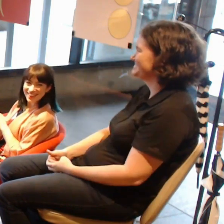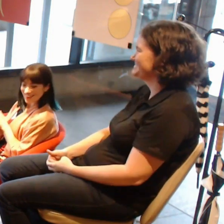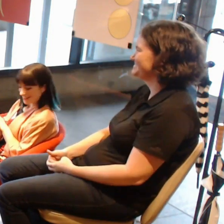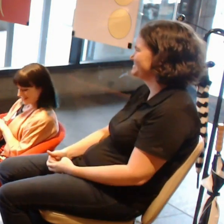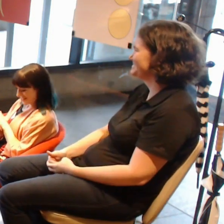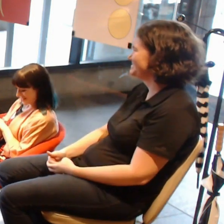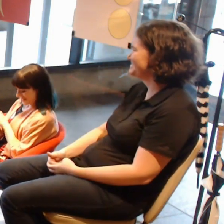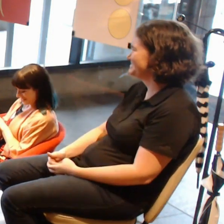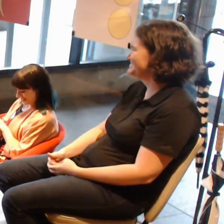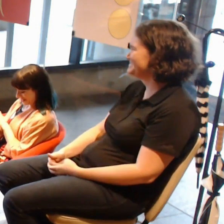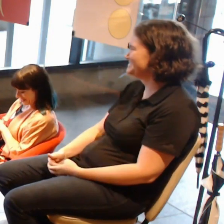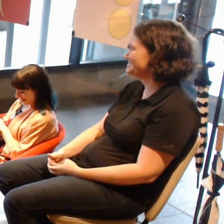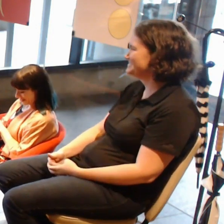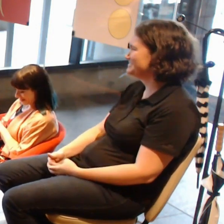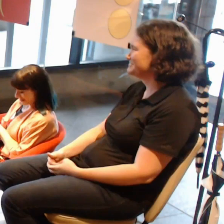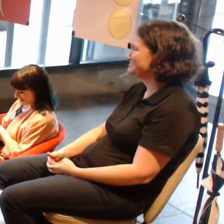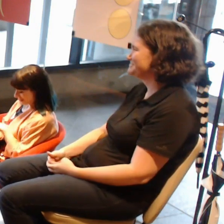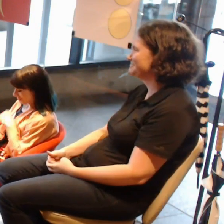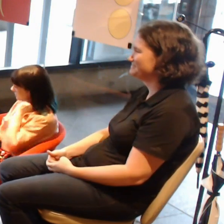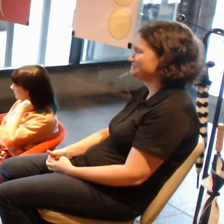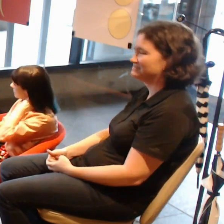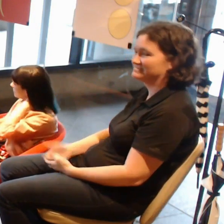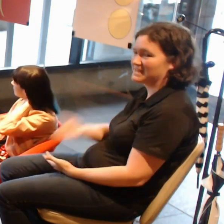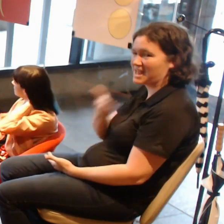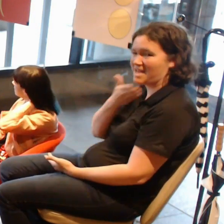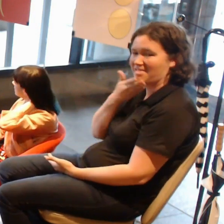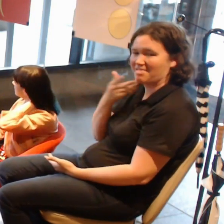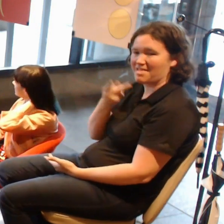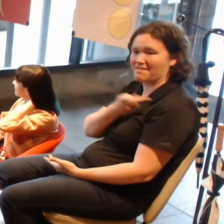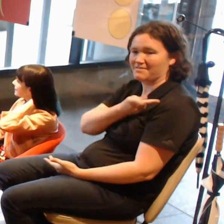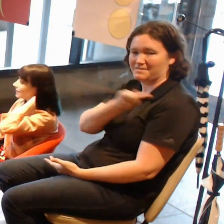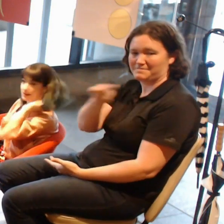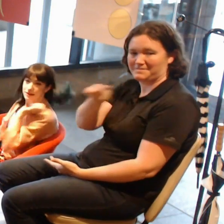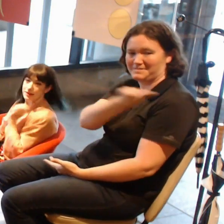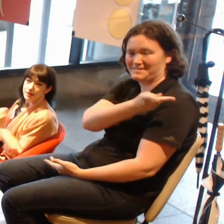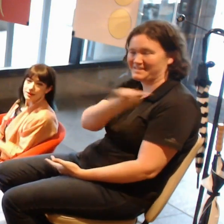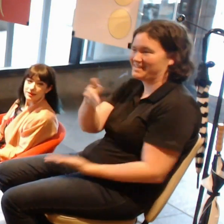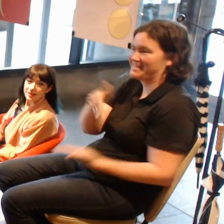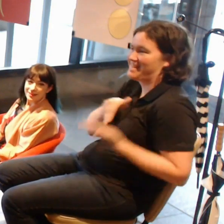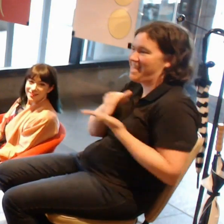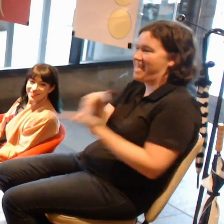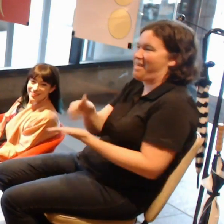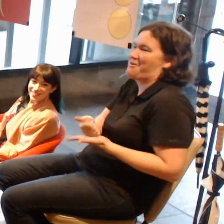And our lovely pair of Nicks who have helped support everything to do with this event.